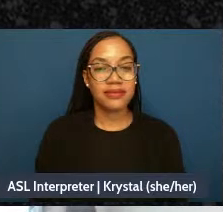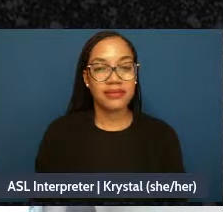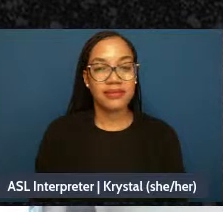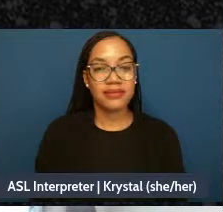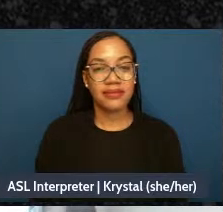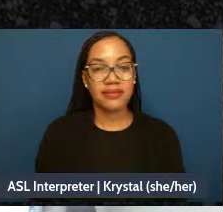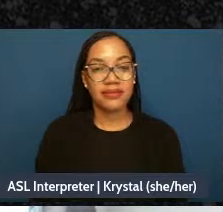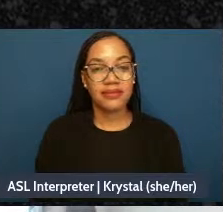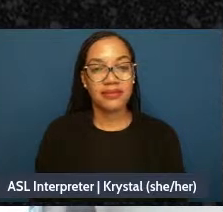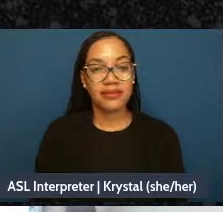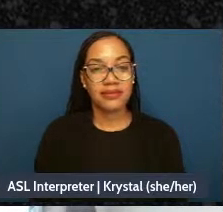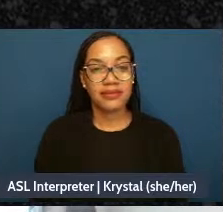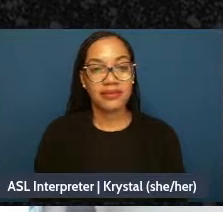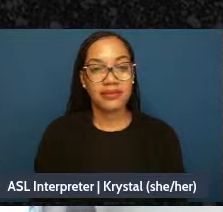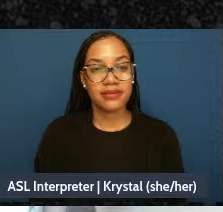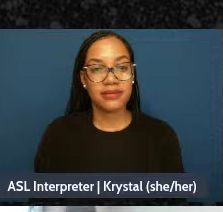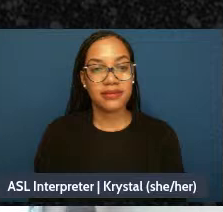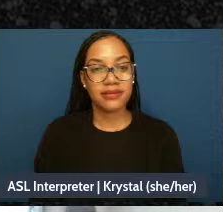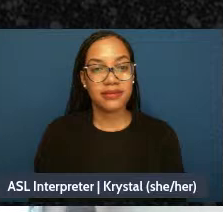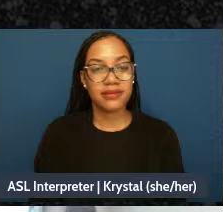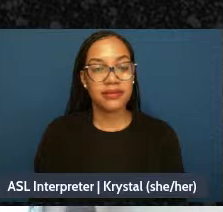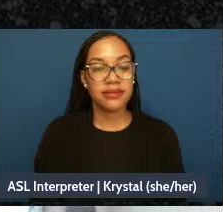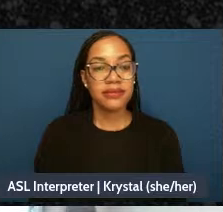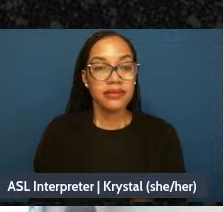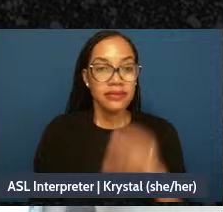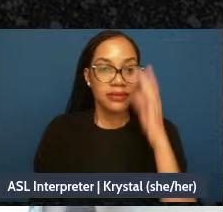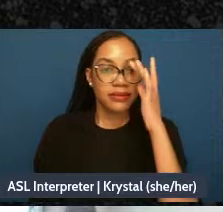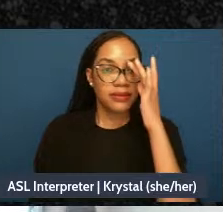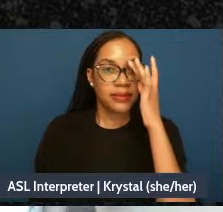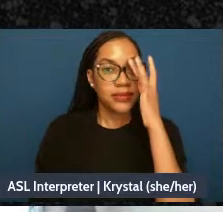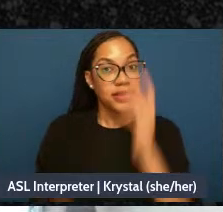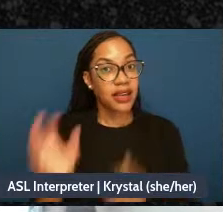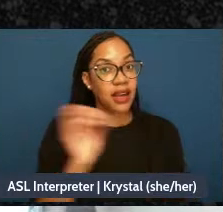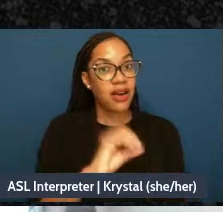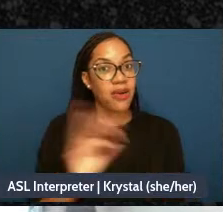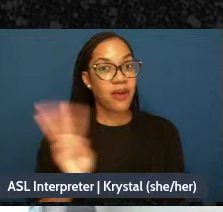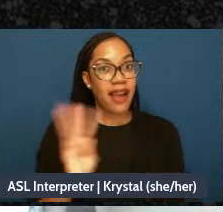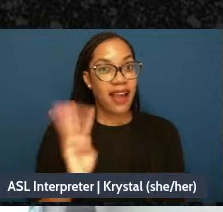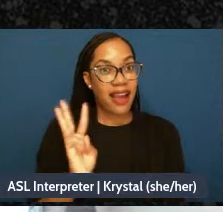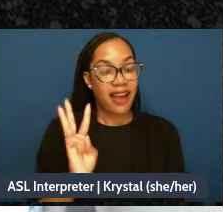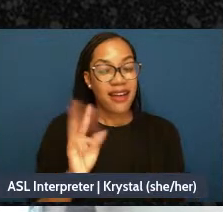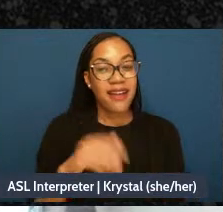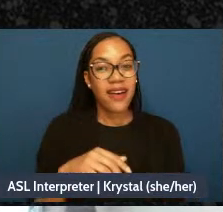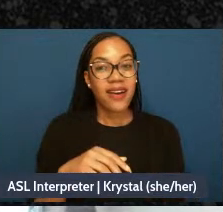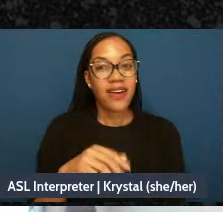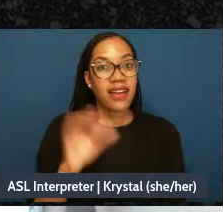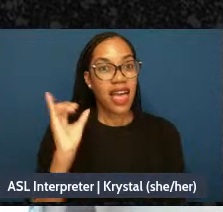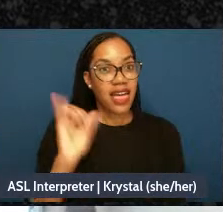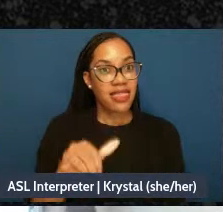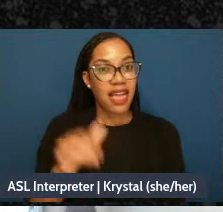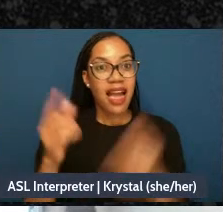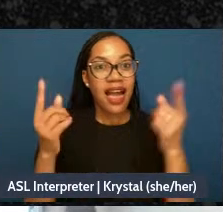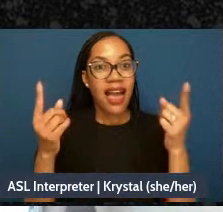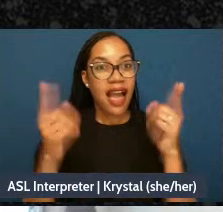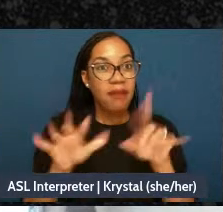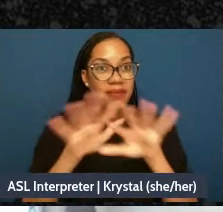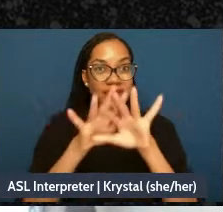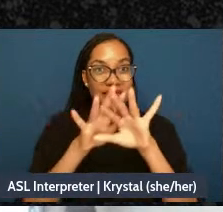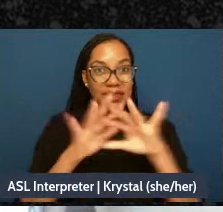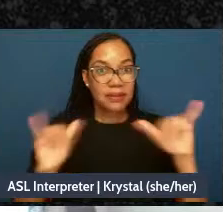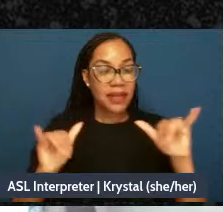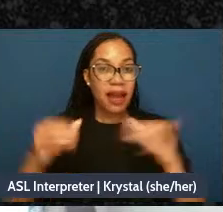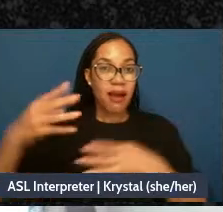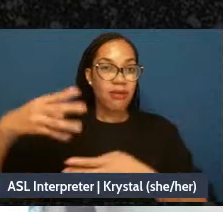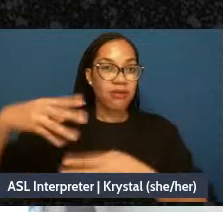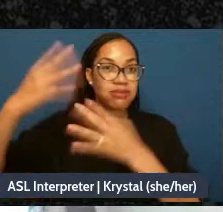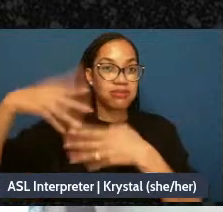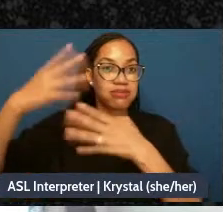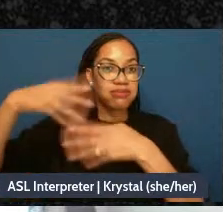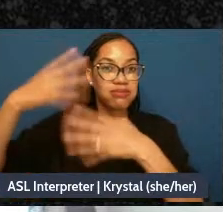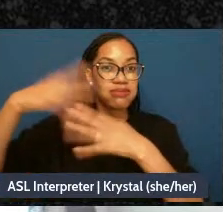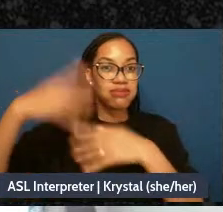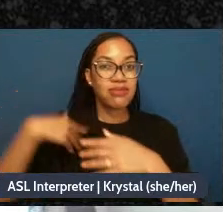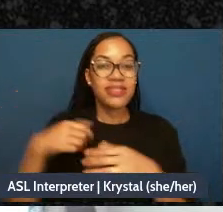Let's press answer. Wow, that chatter fall what happened all at once up here it keeps coming.